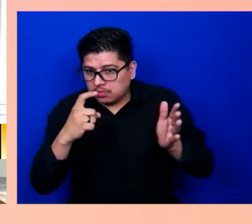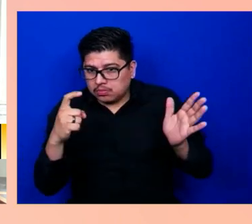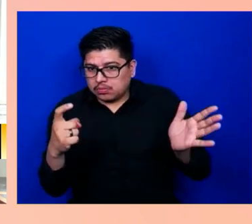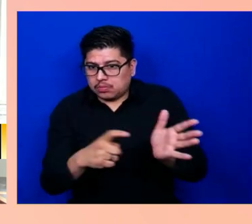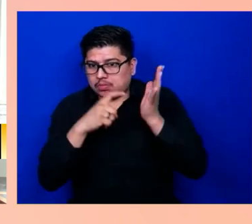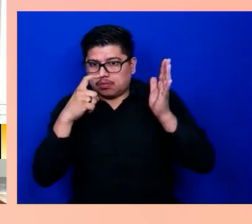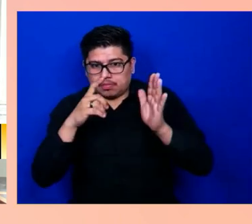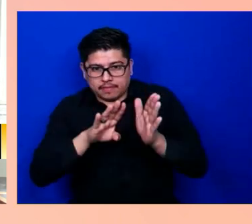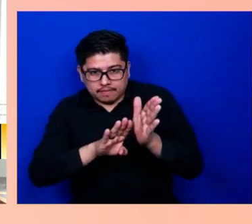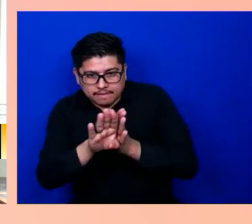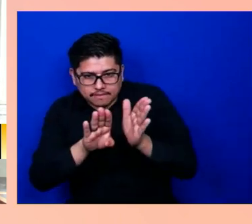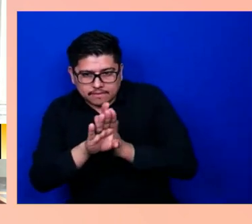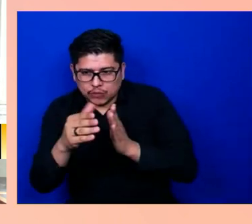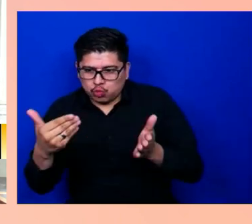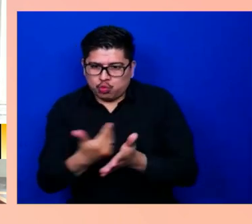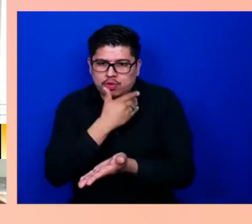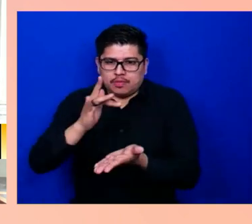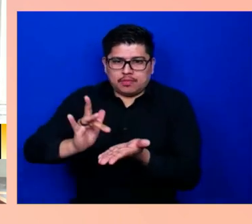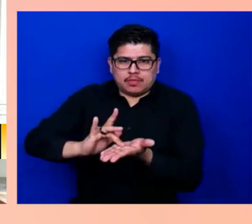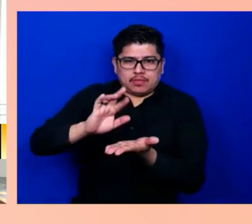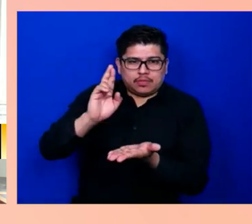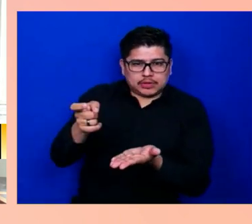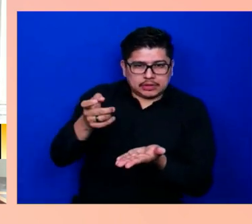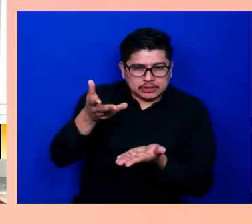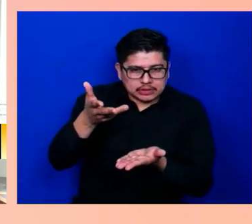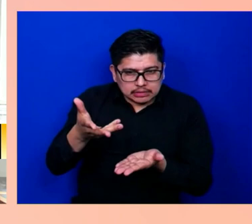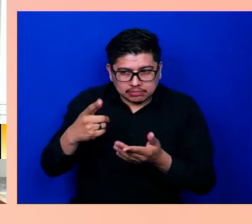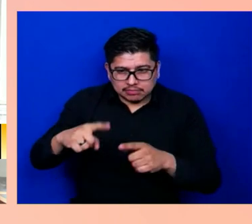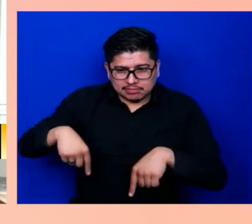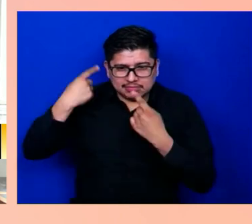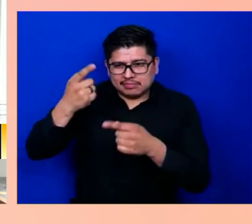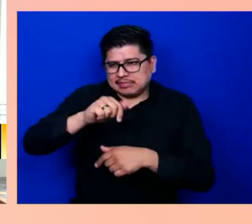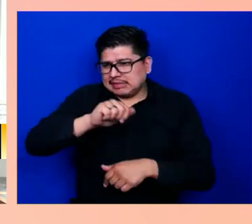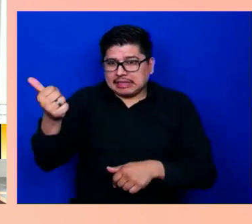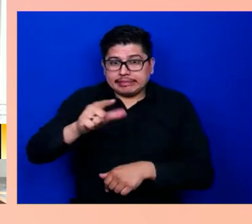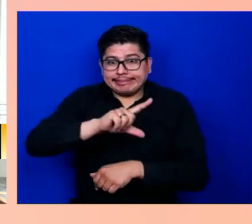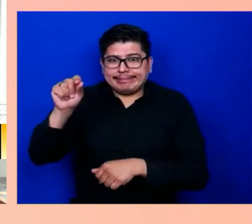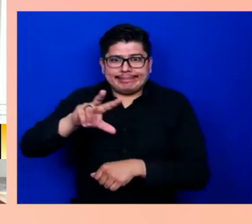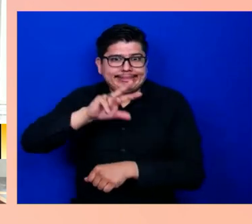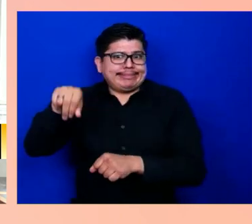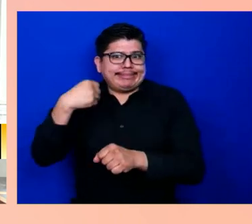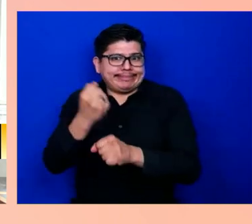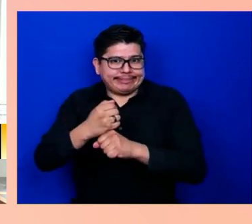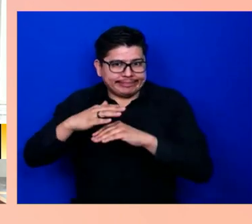it's decades, and it's not just short-term years.